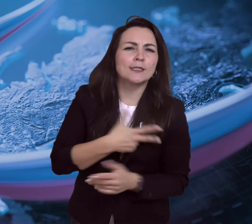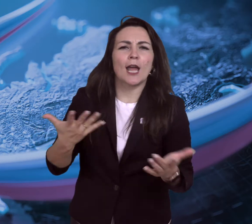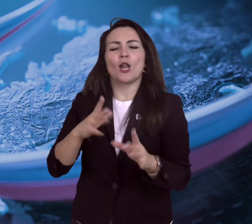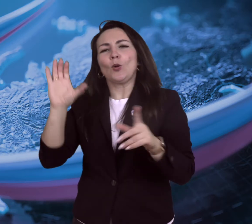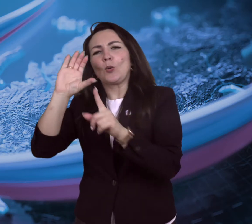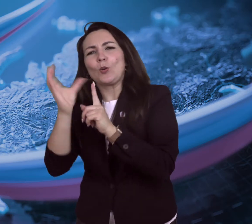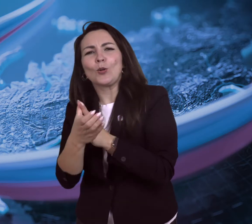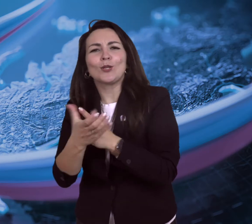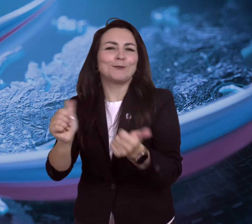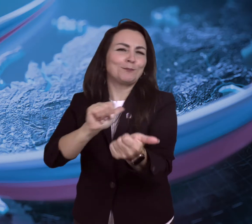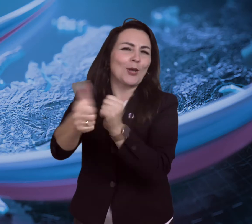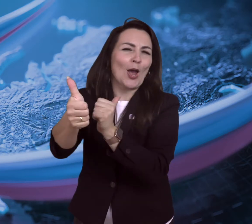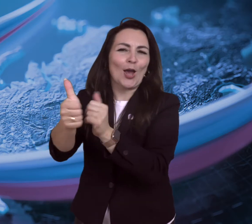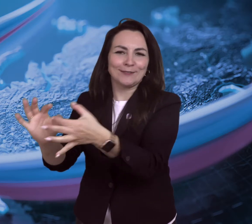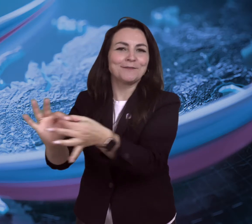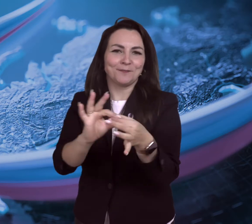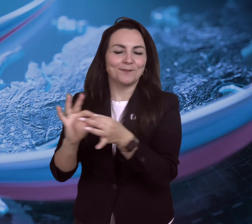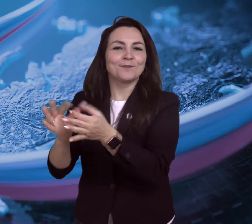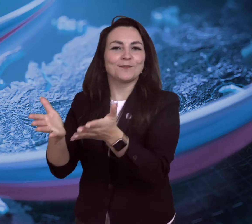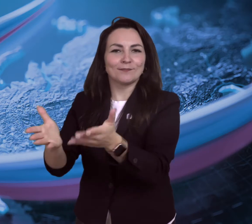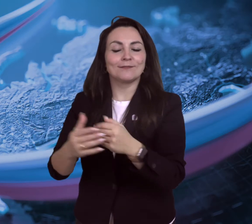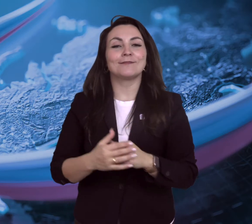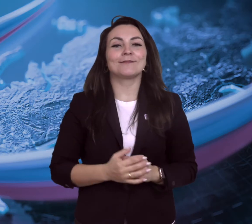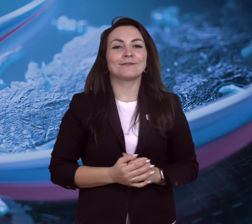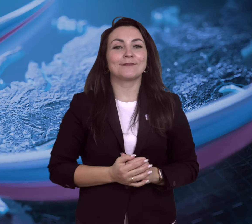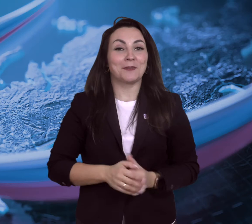to develop cultural and sports ties.